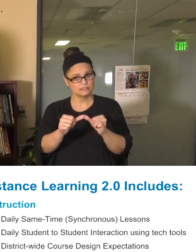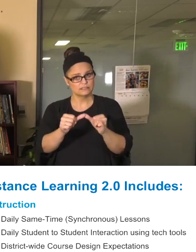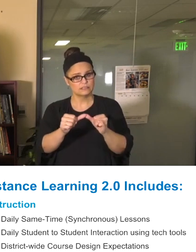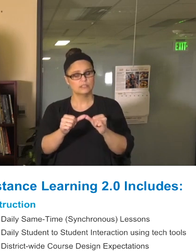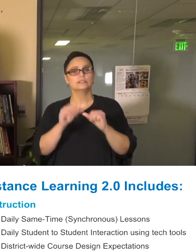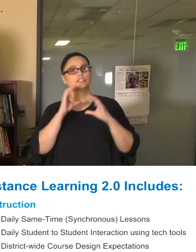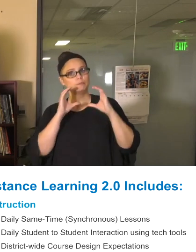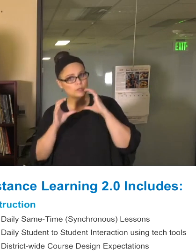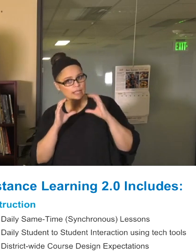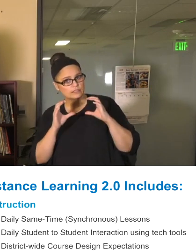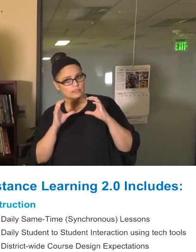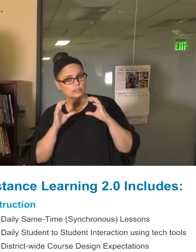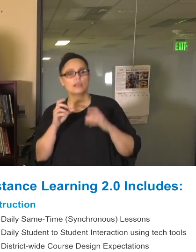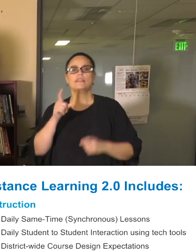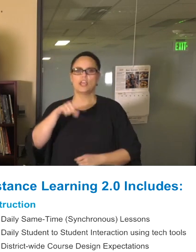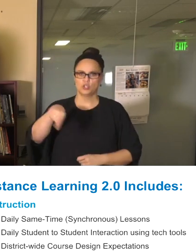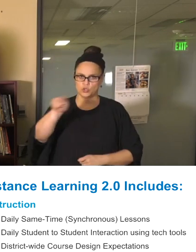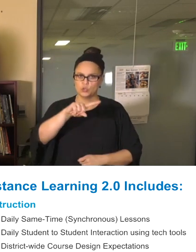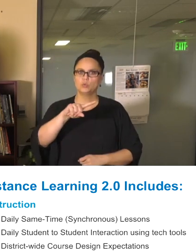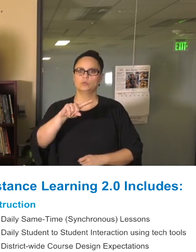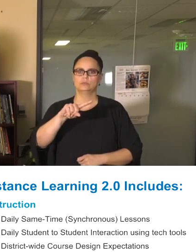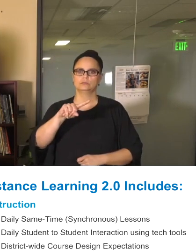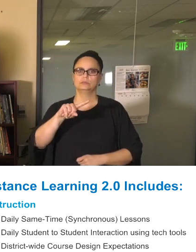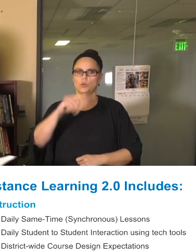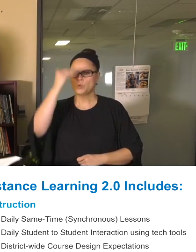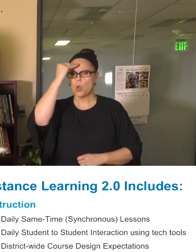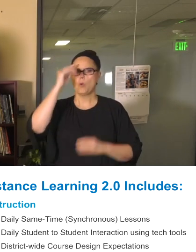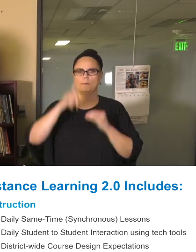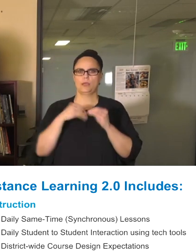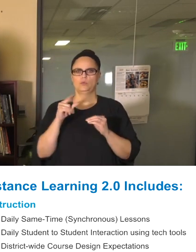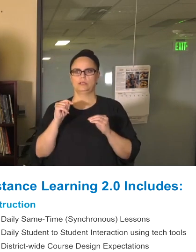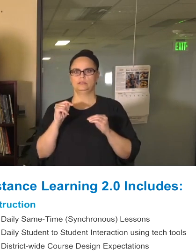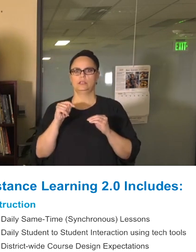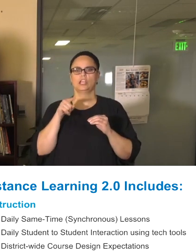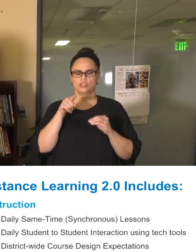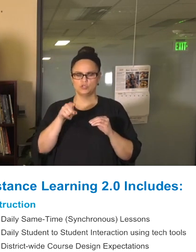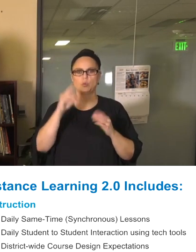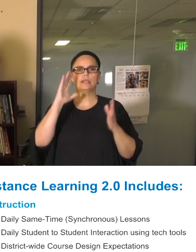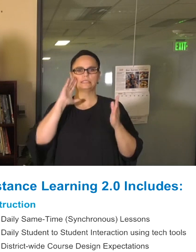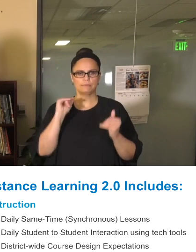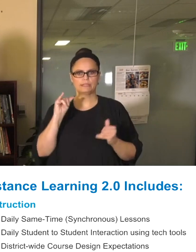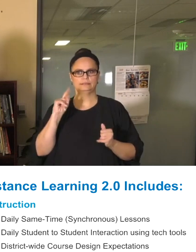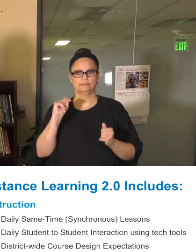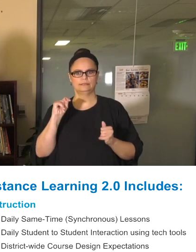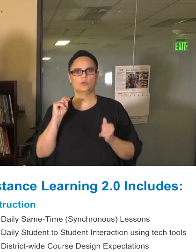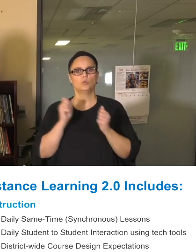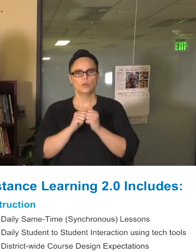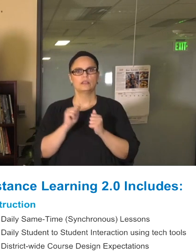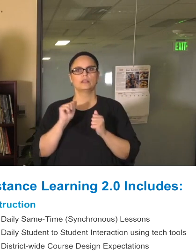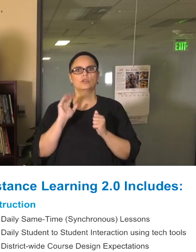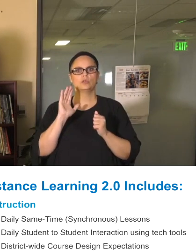can expect it with your child and with our staff. We want to make sure that there's daily student-to-student